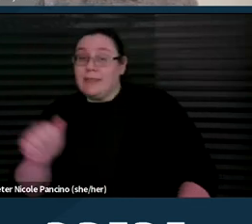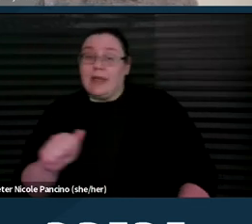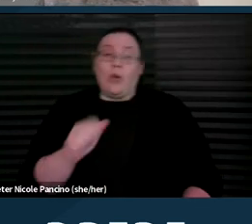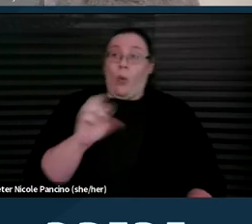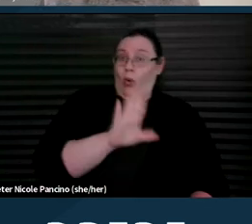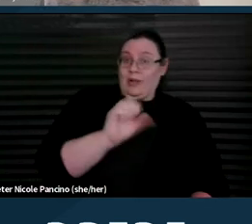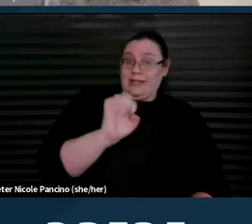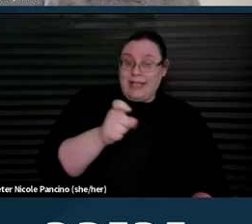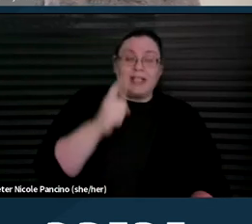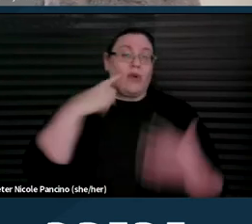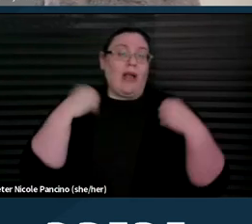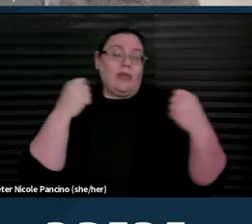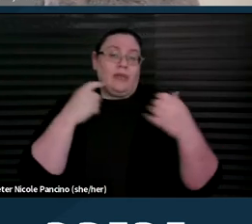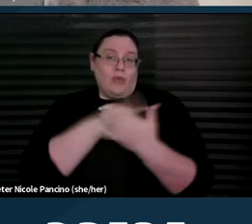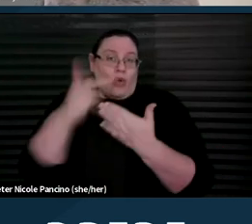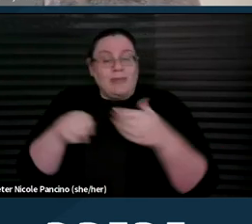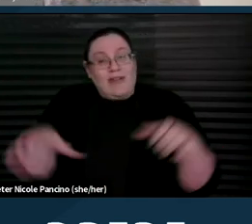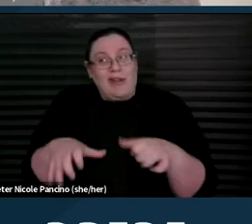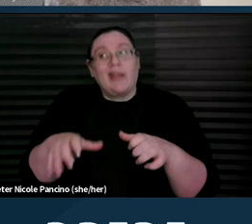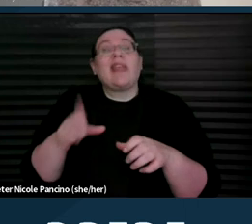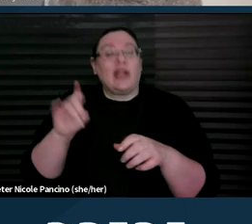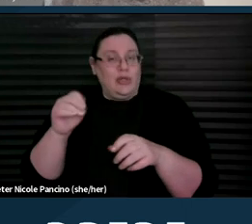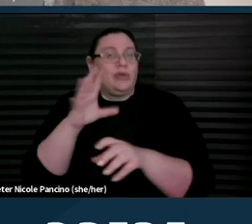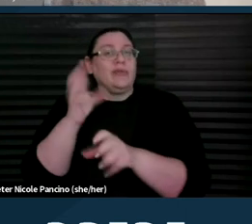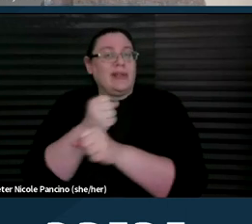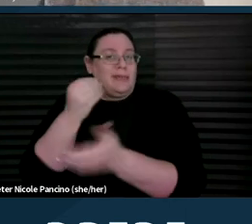or activities that receive federal financial assistance.